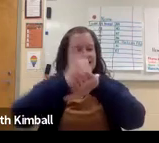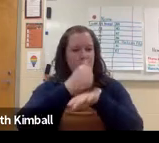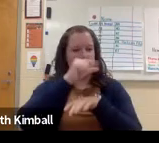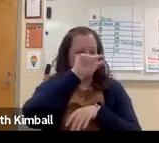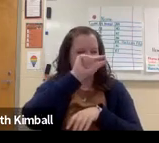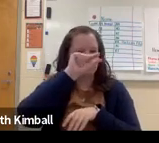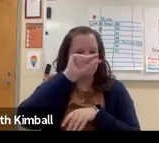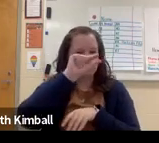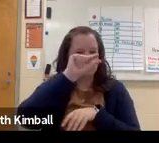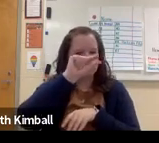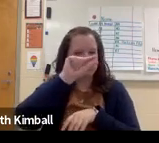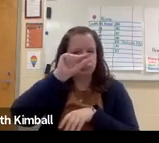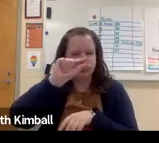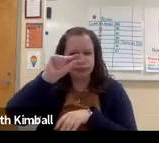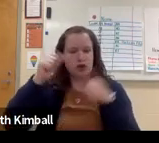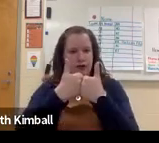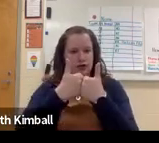I can't emphasize enough how important